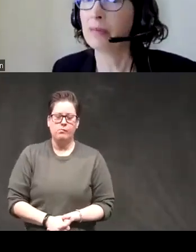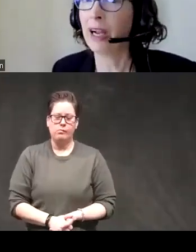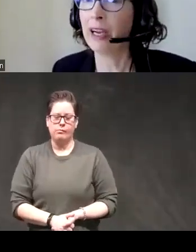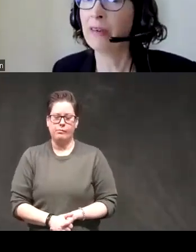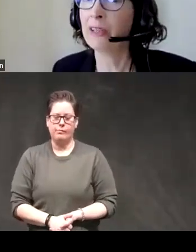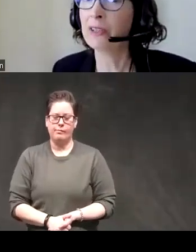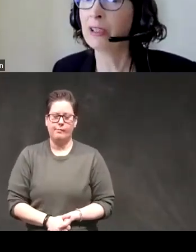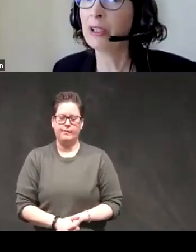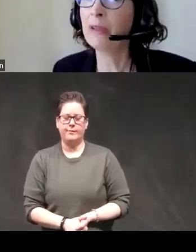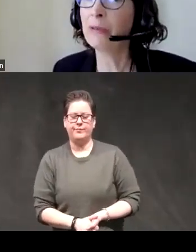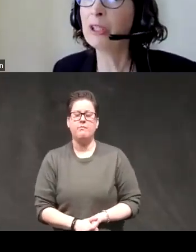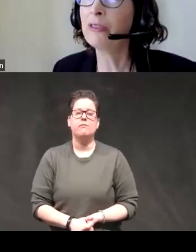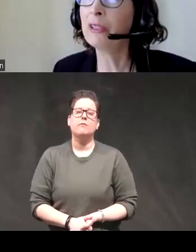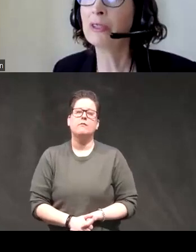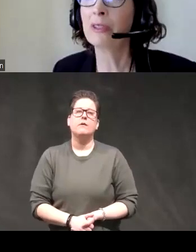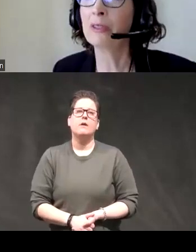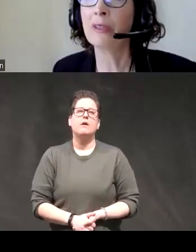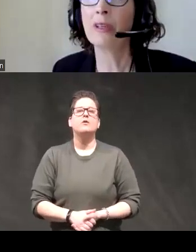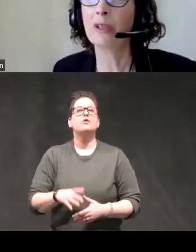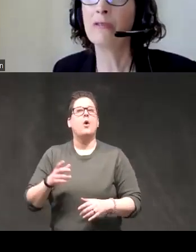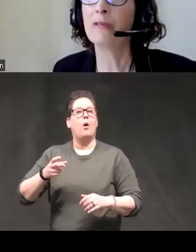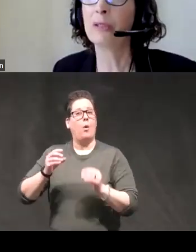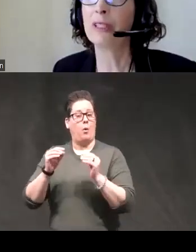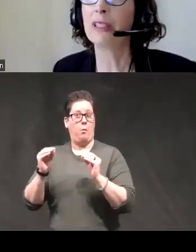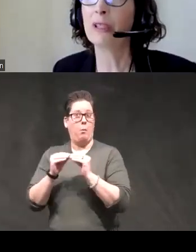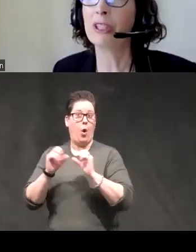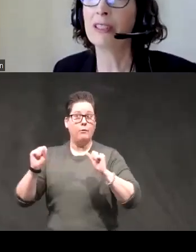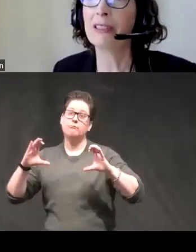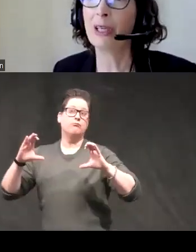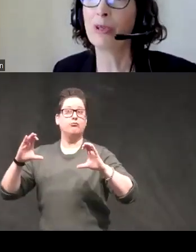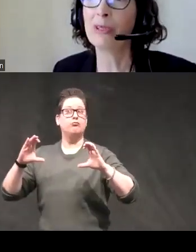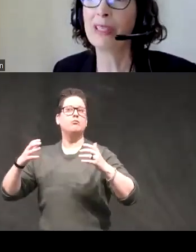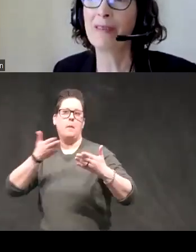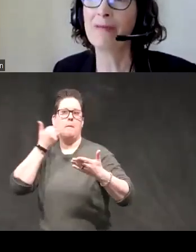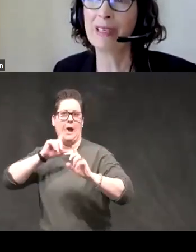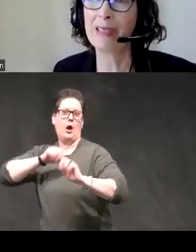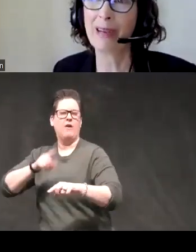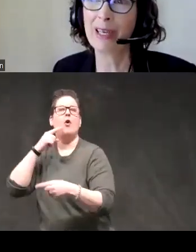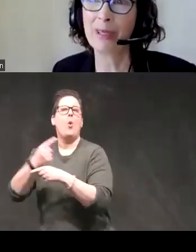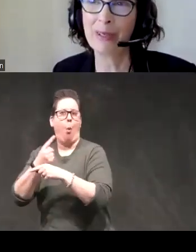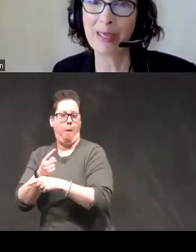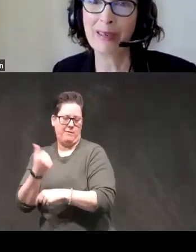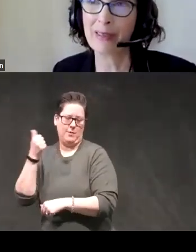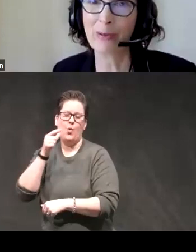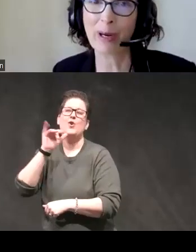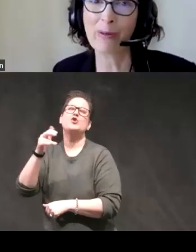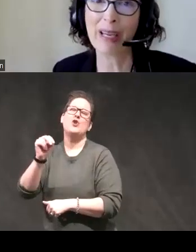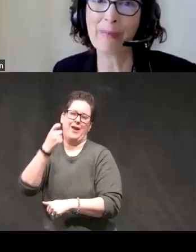um higher arousal for good for most folks good for response inhibition this is Jen pearlstein recent graduate who did this work with me